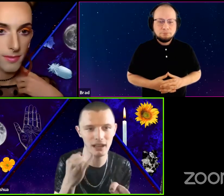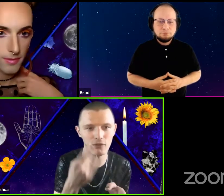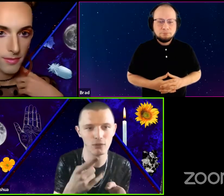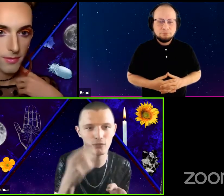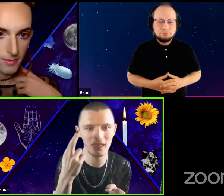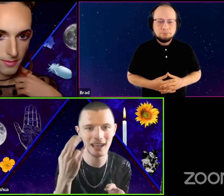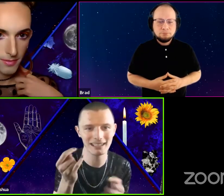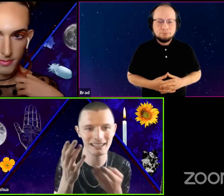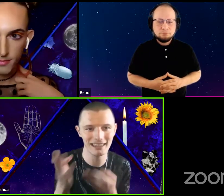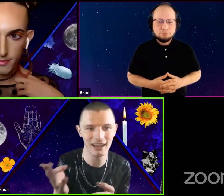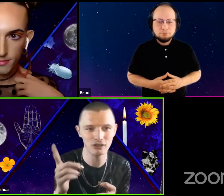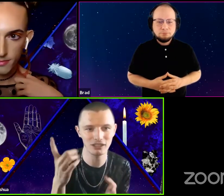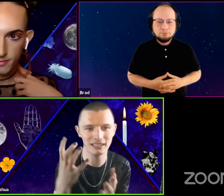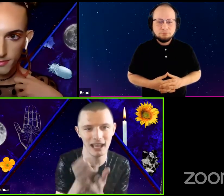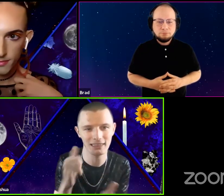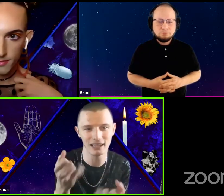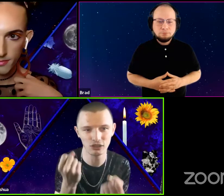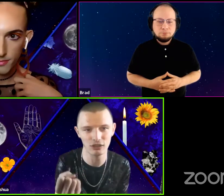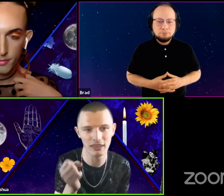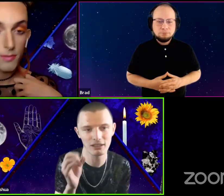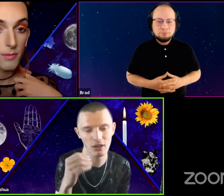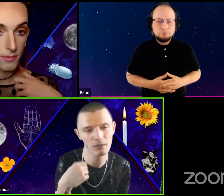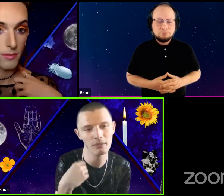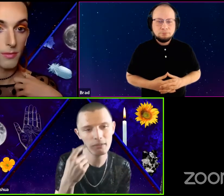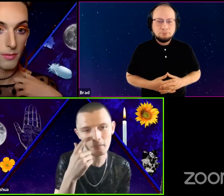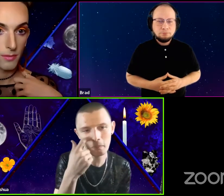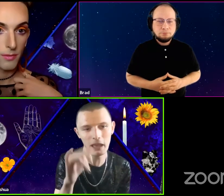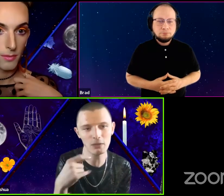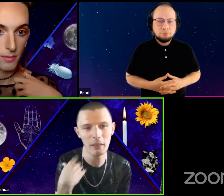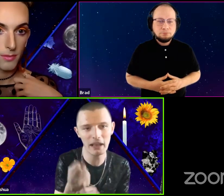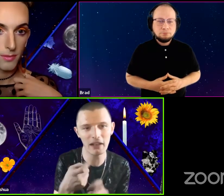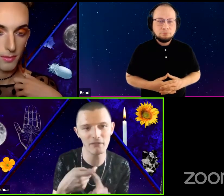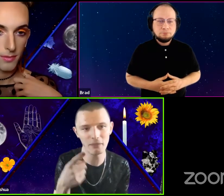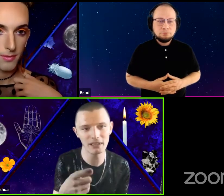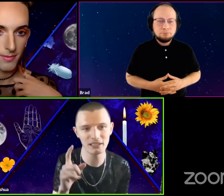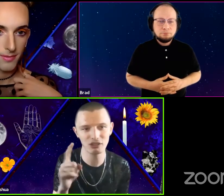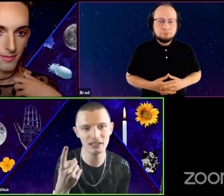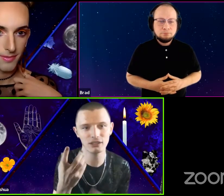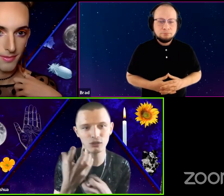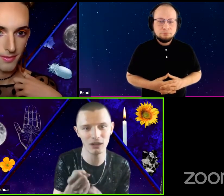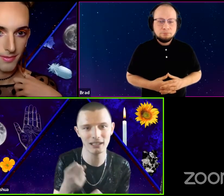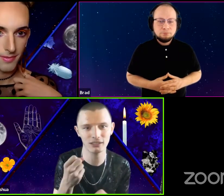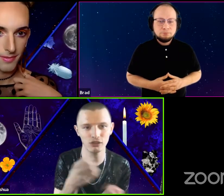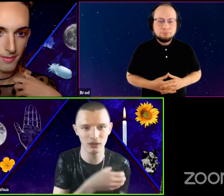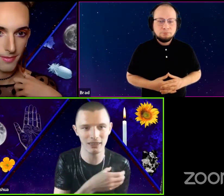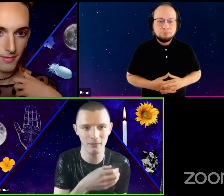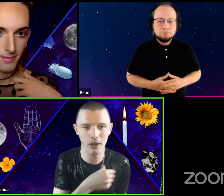If you realize it's there, just take that strength. So that's what I'm getting from this. Is just to trust the strength and power